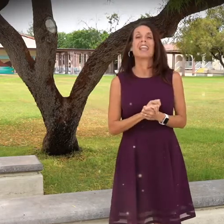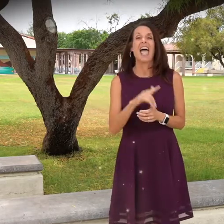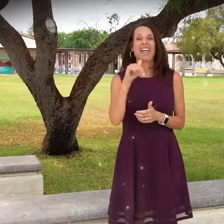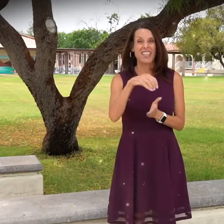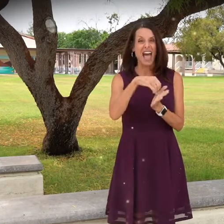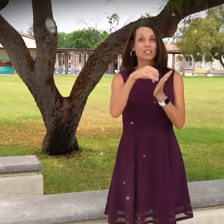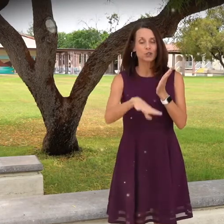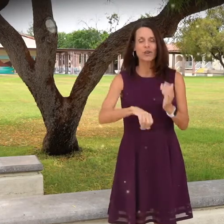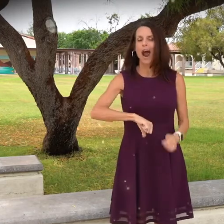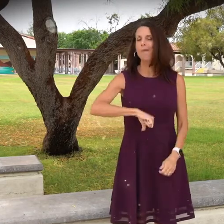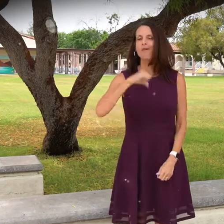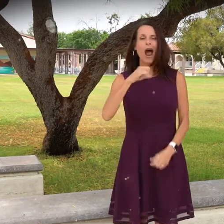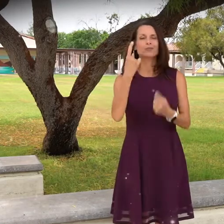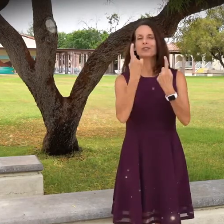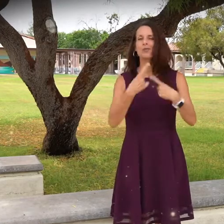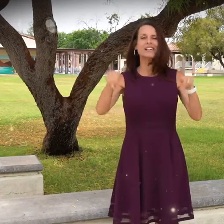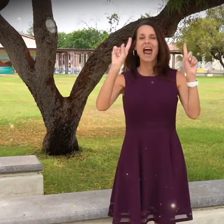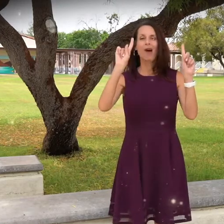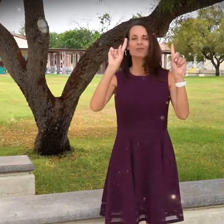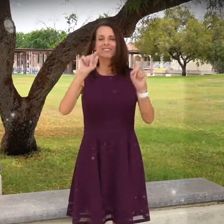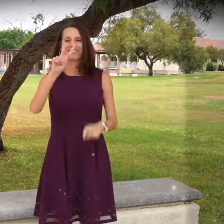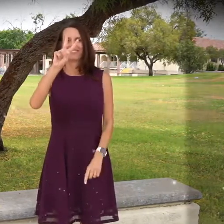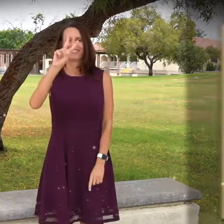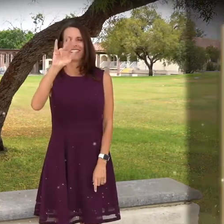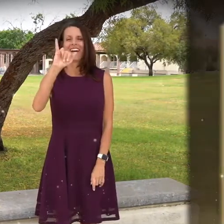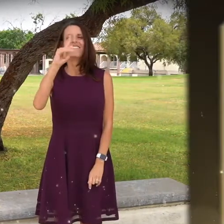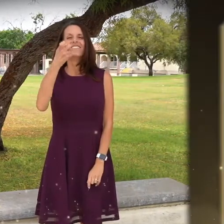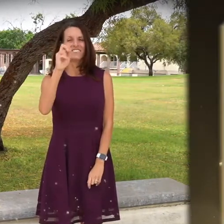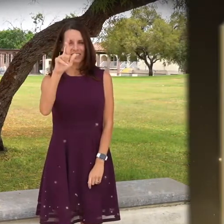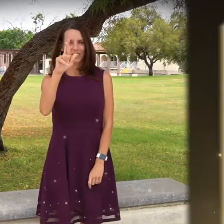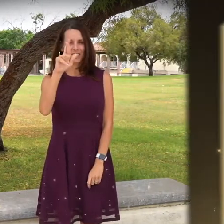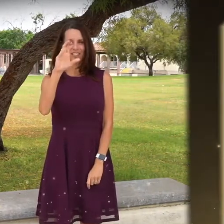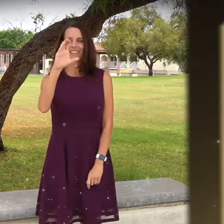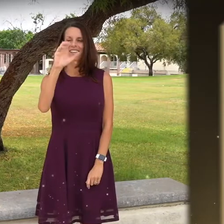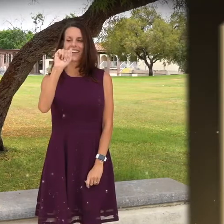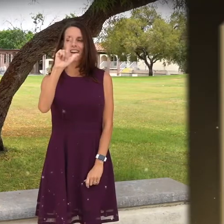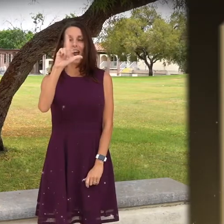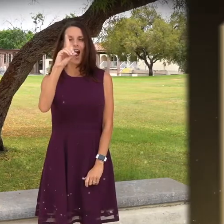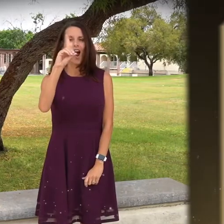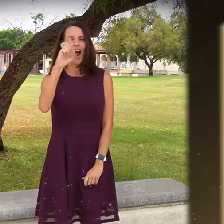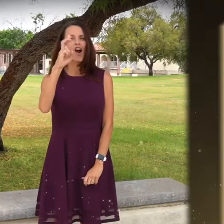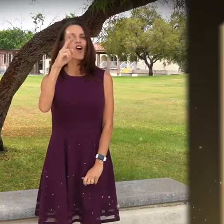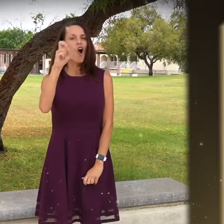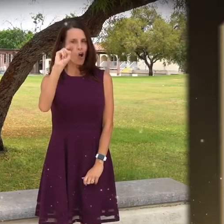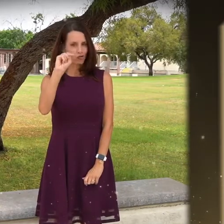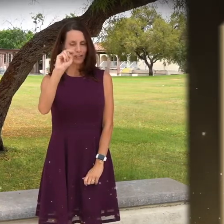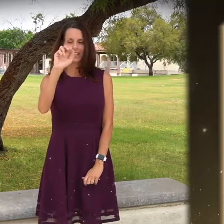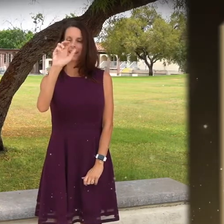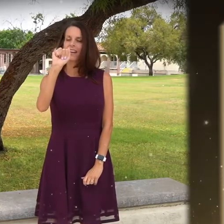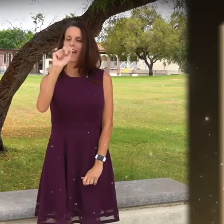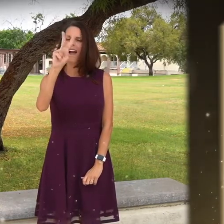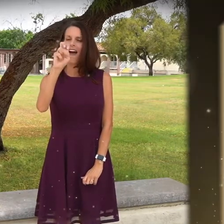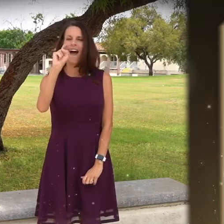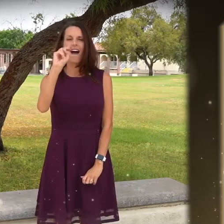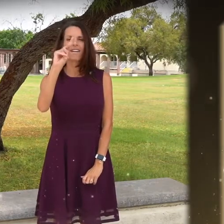AND I'M PROUD TO ANNOUNCE THE WINNER IS VICTOR CALDERON-AVENDANO